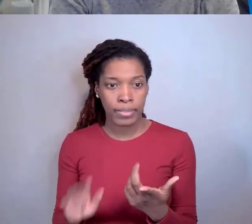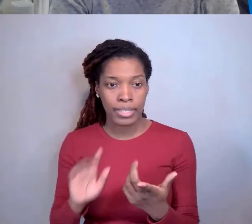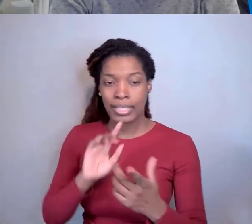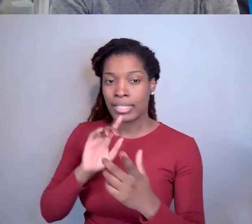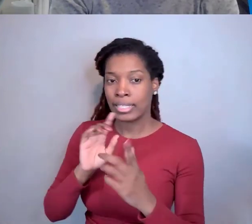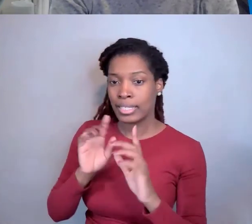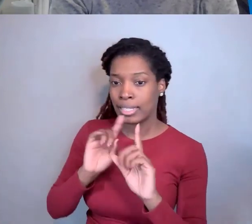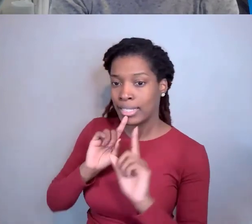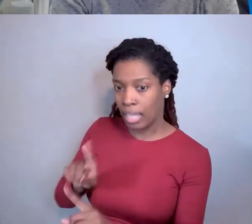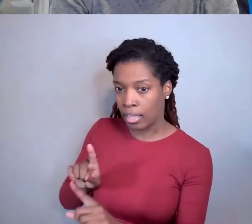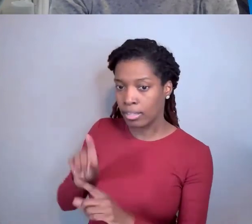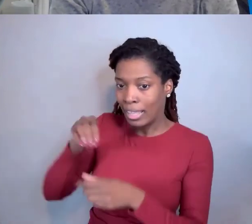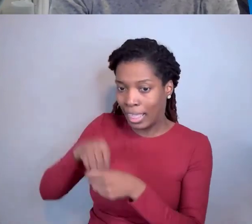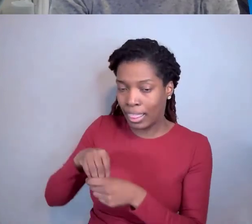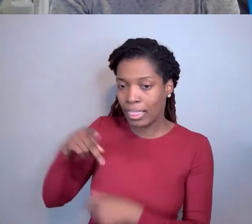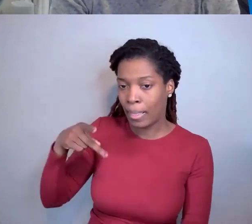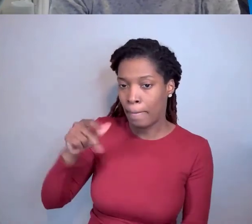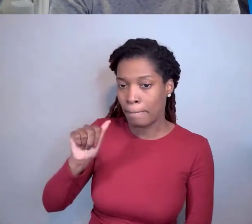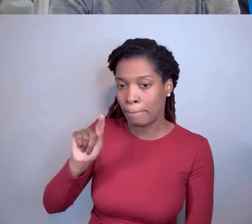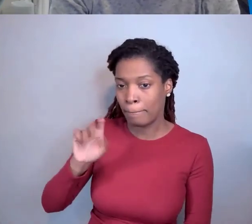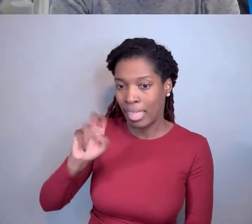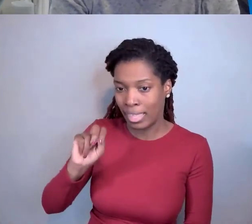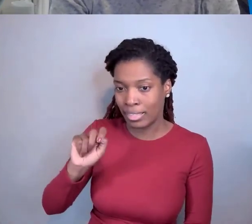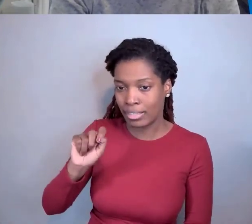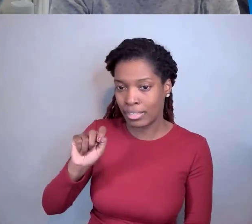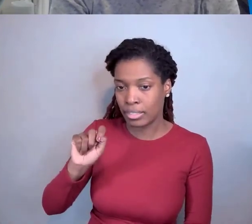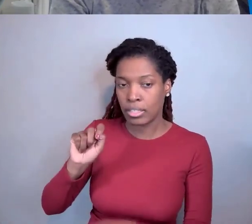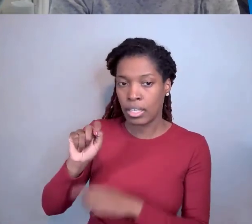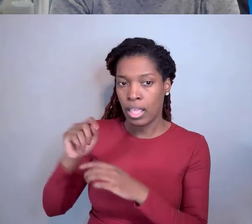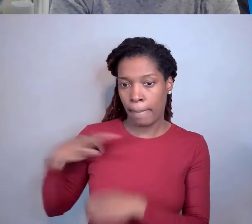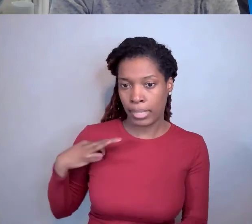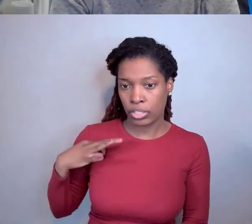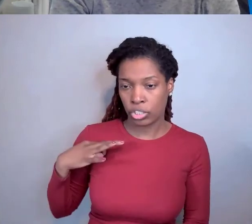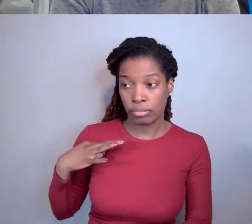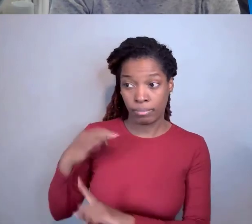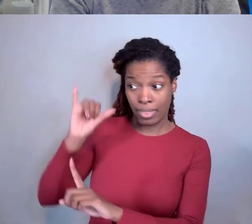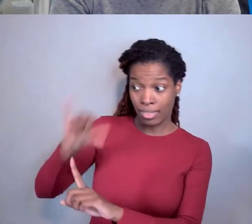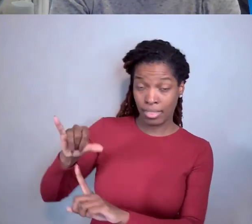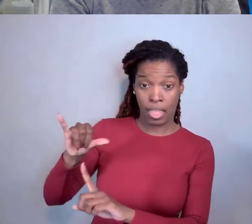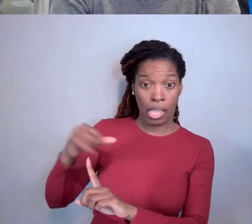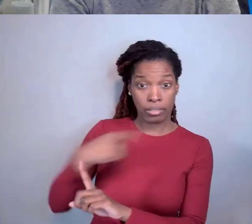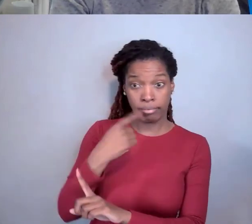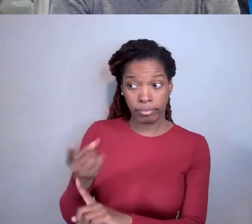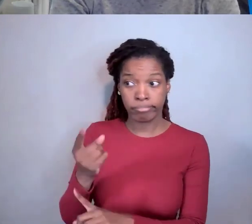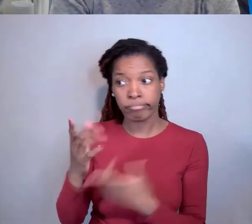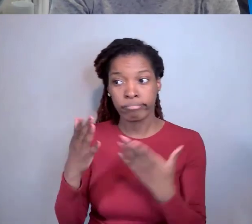And that tells the general public anybody who's searching the patent system